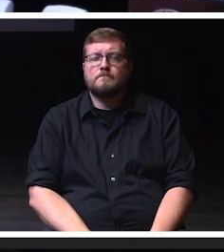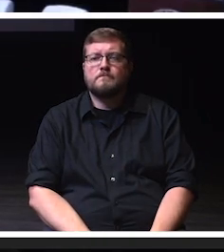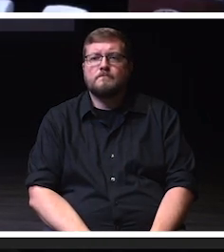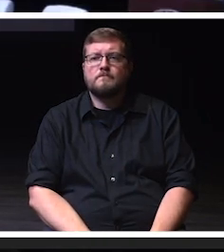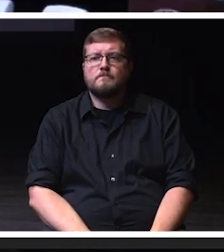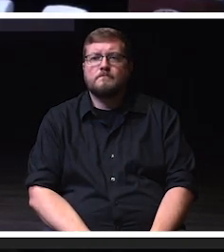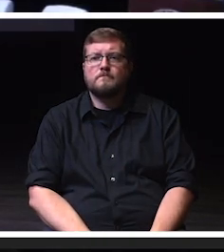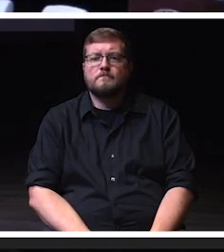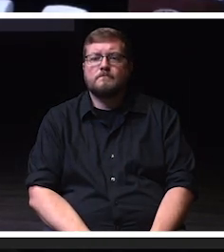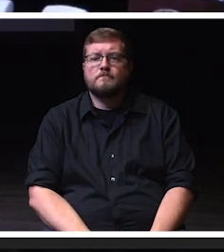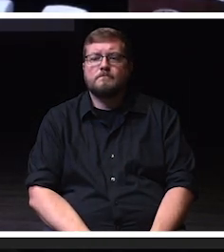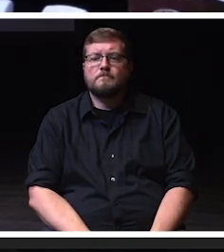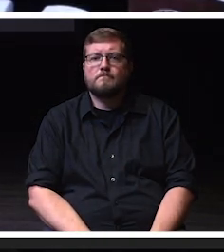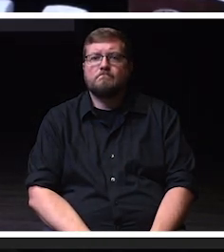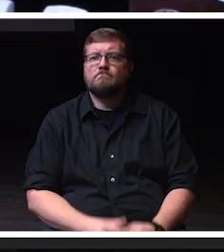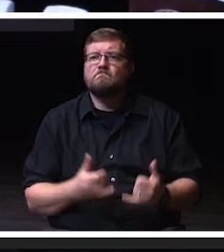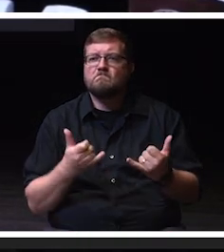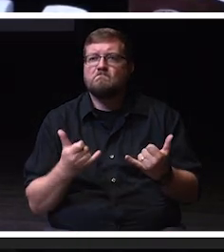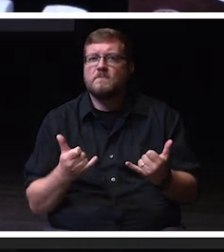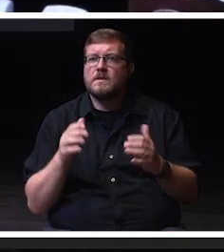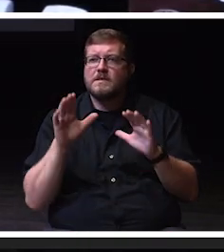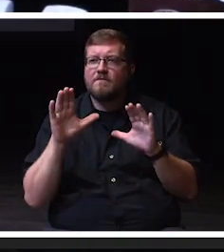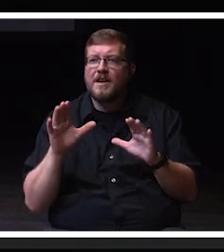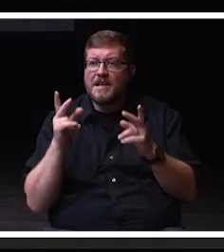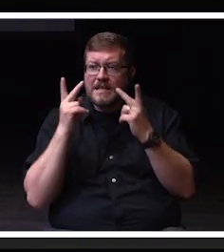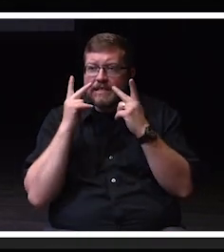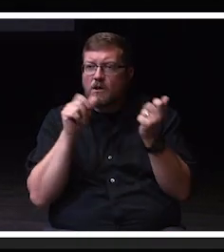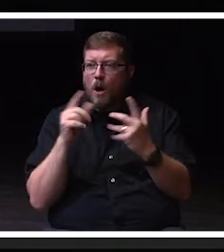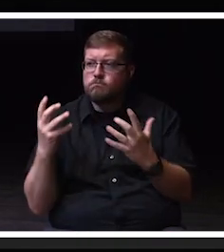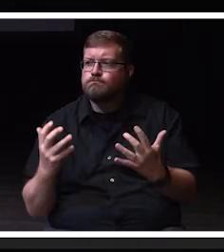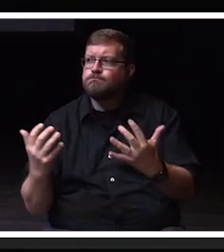It is fantastic to see all of you here today.